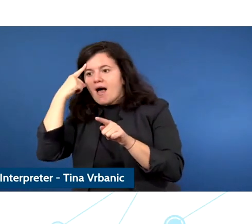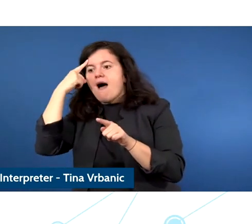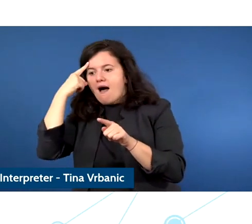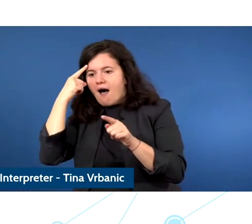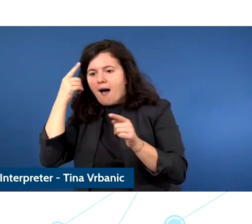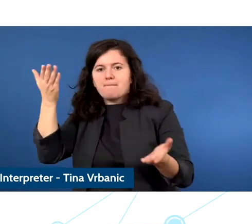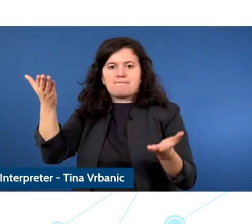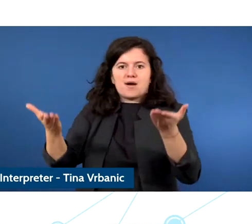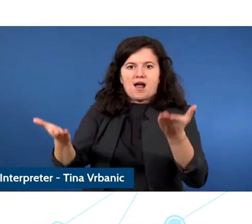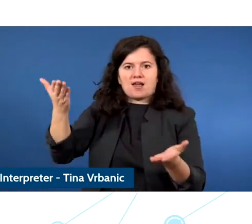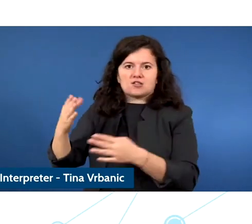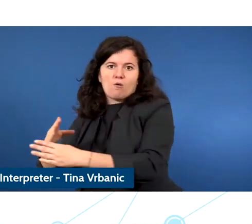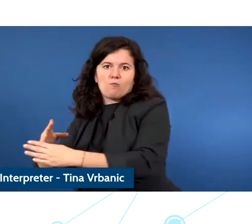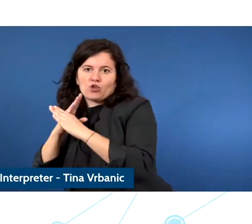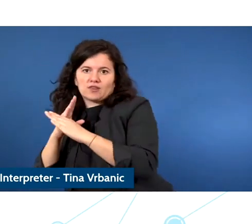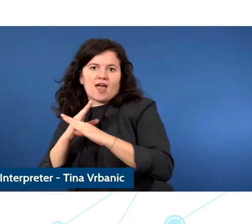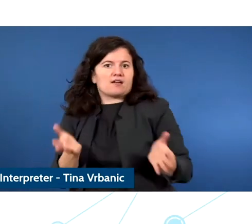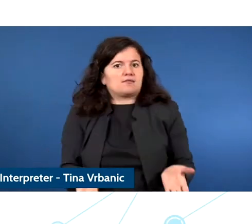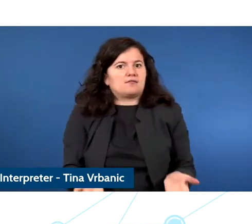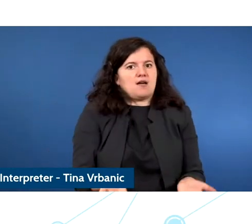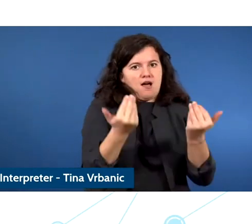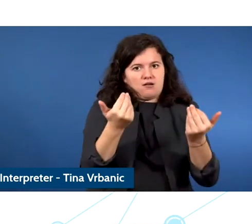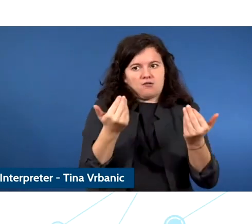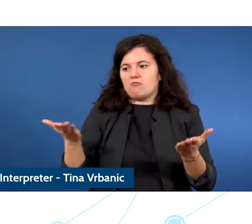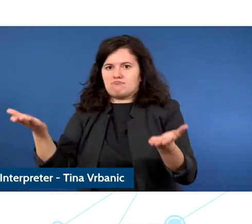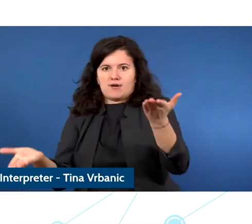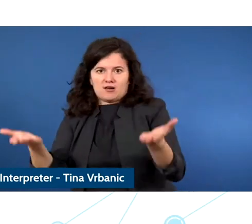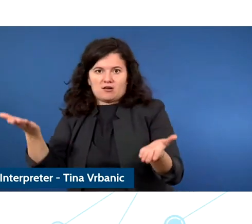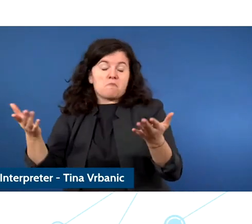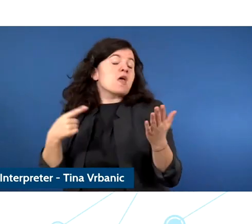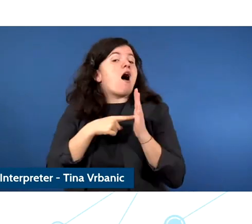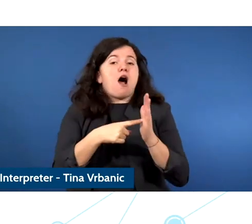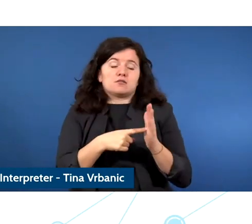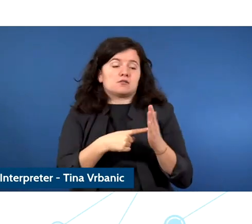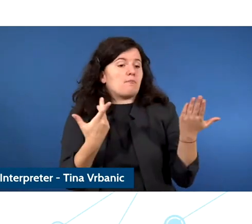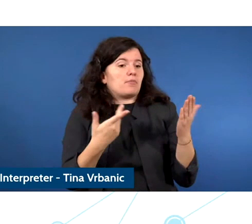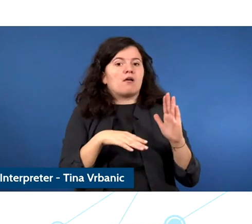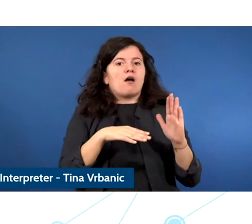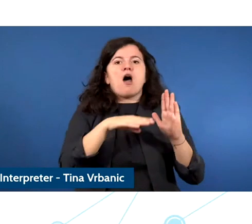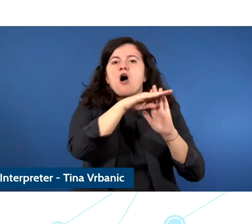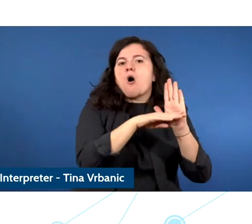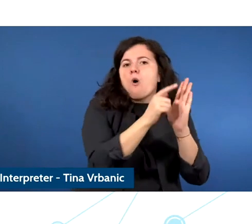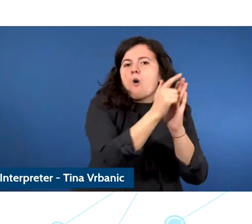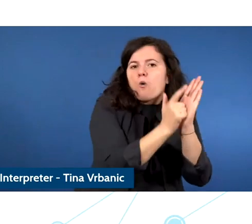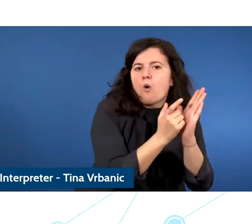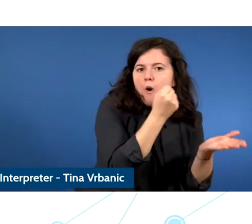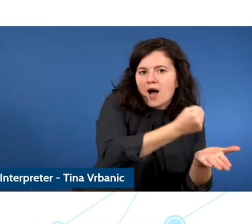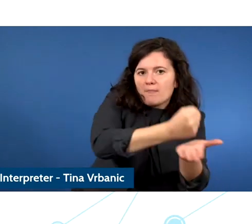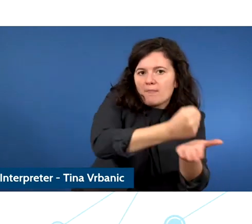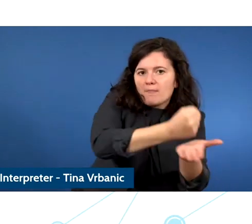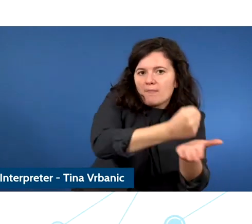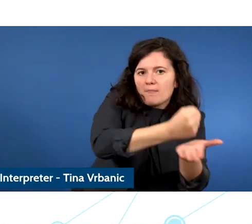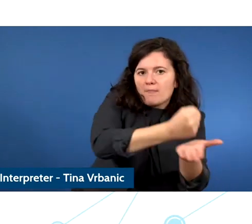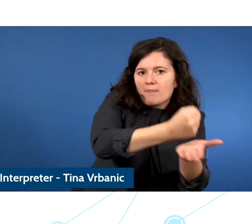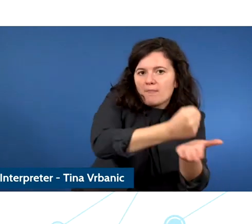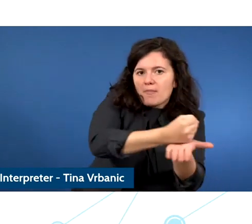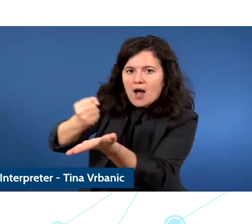Be it at the level of the UN through for example the UN recent UN general comment